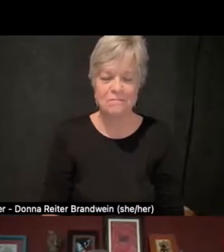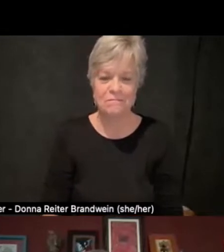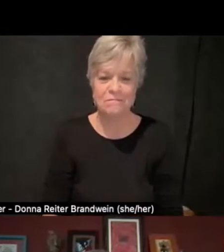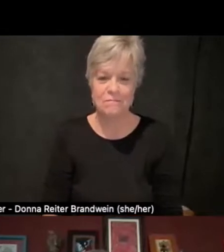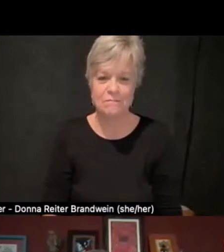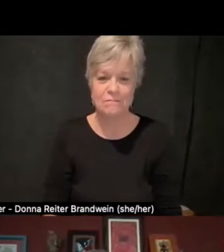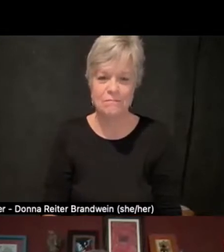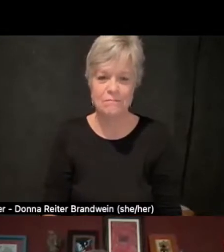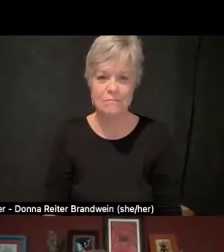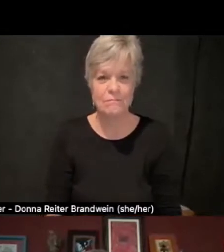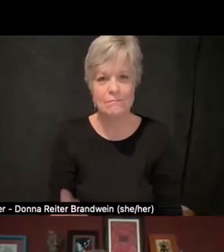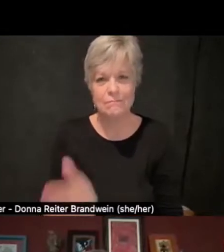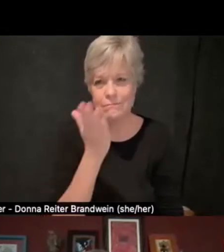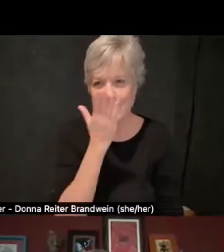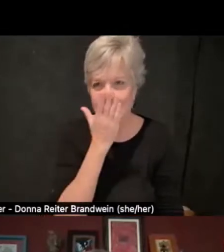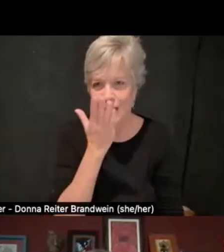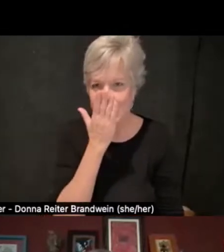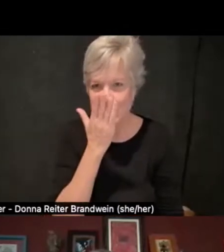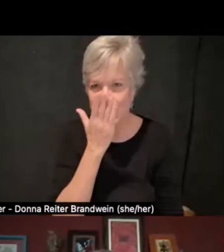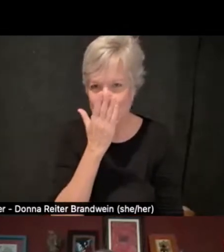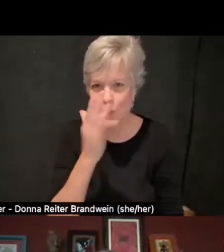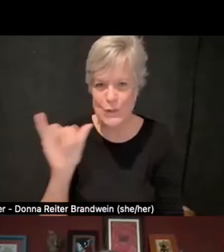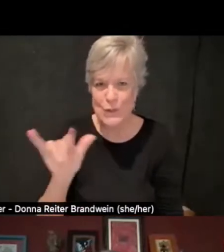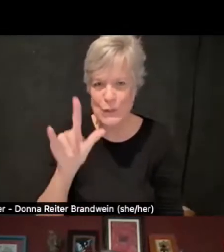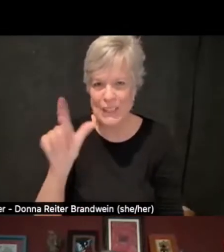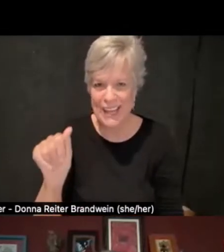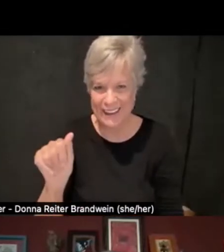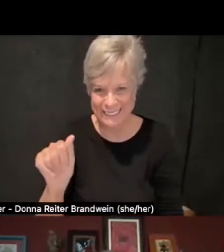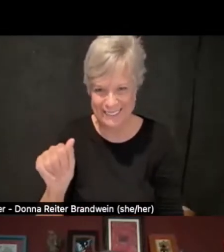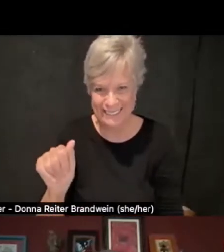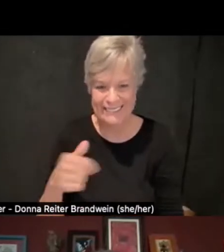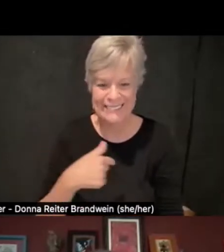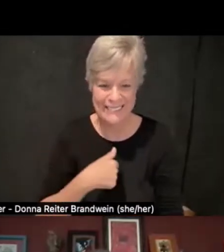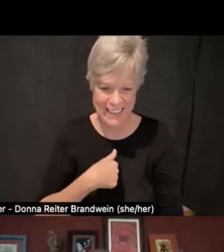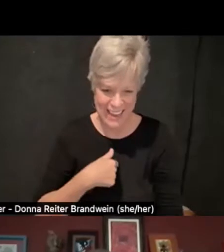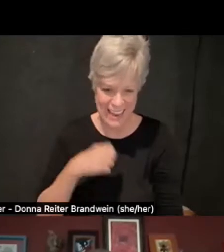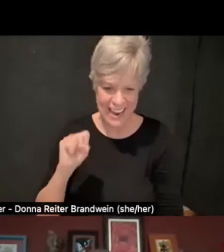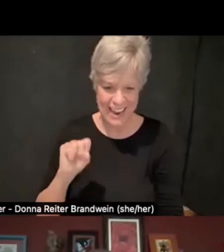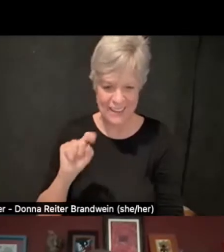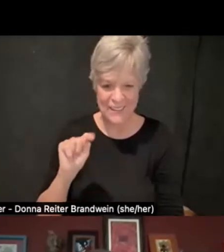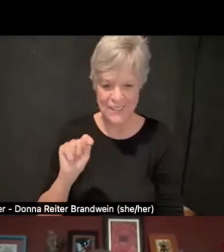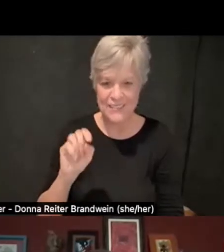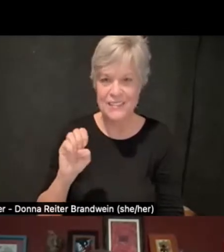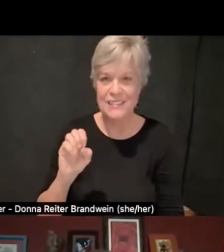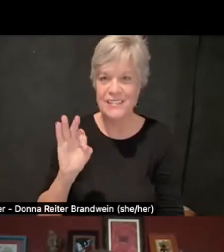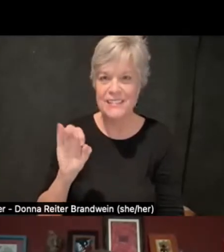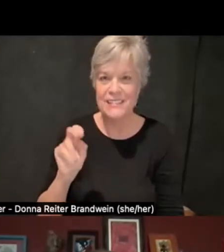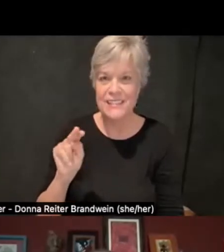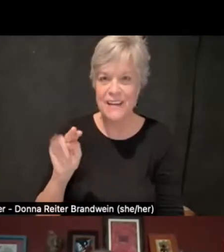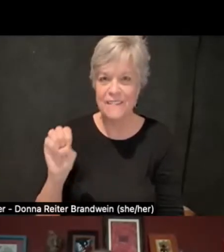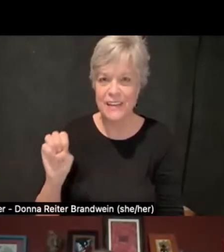Thank you. Thank you, Julia. I'm Stephanie Dawson, and I use she/her pronouns.